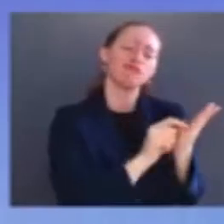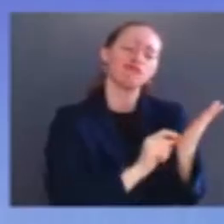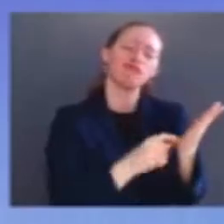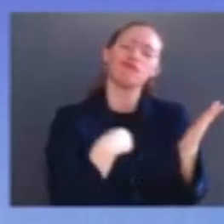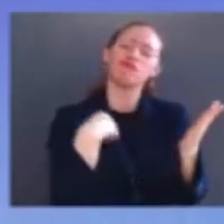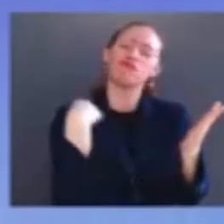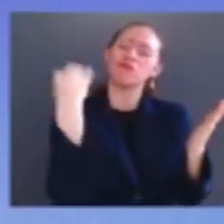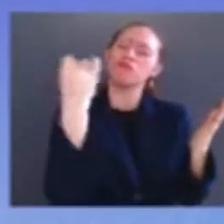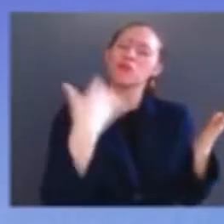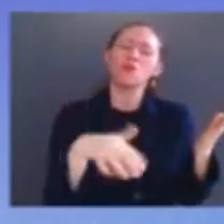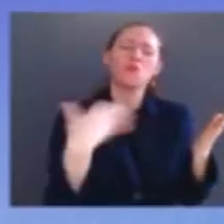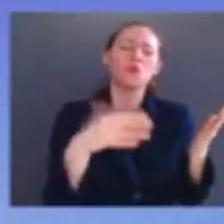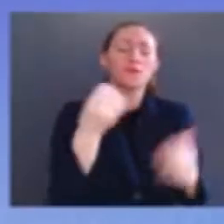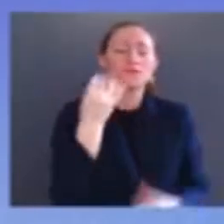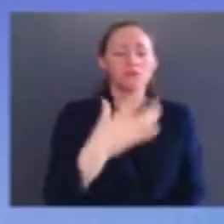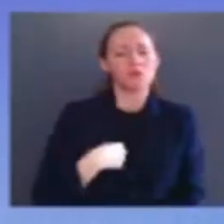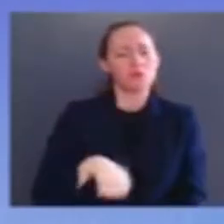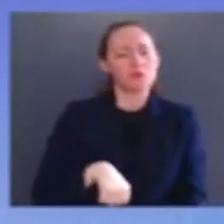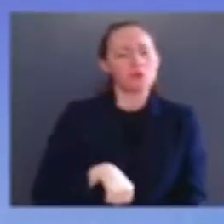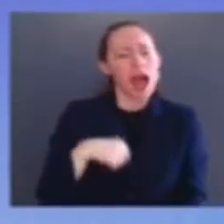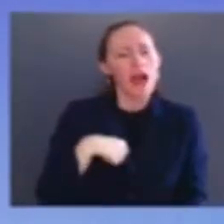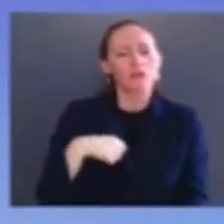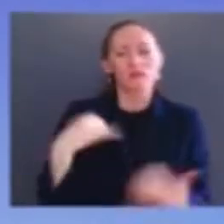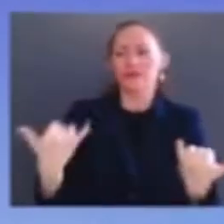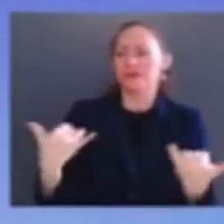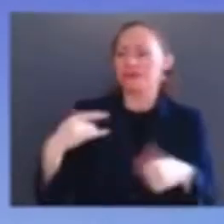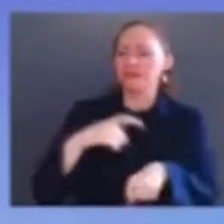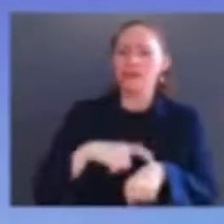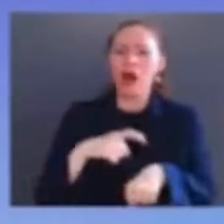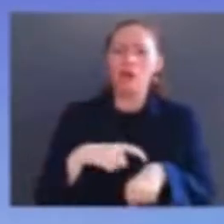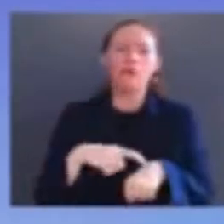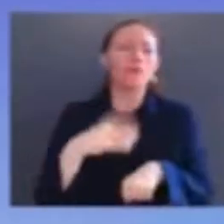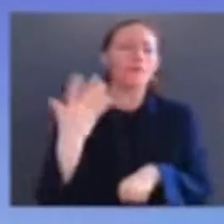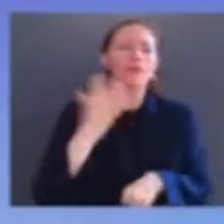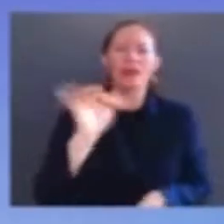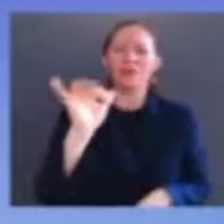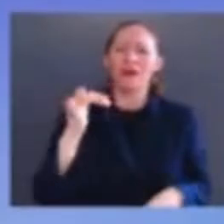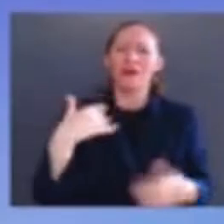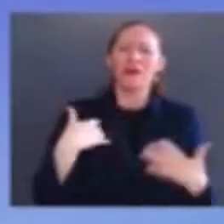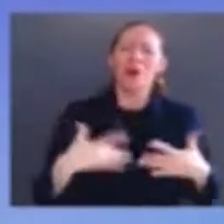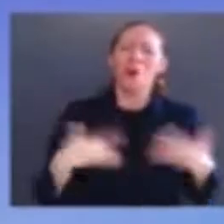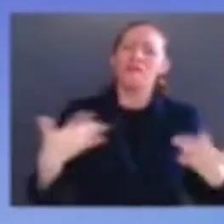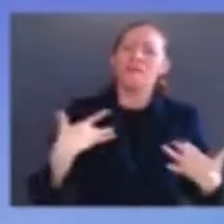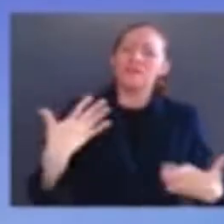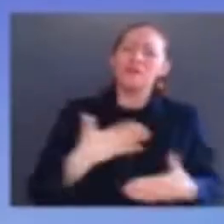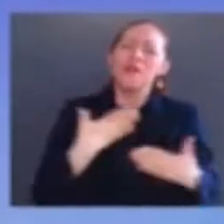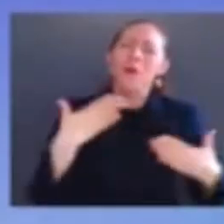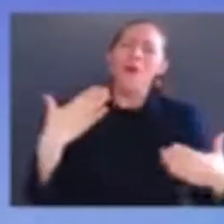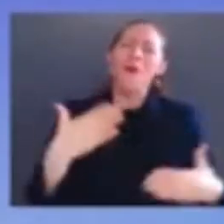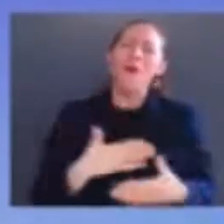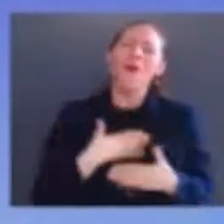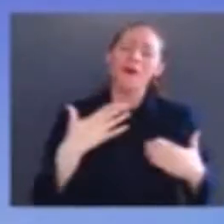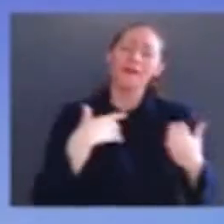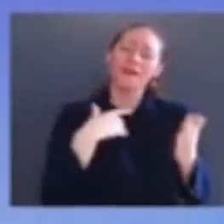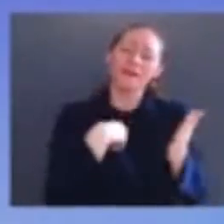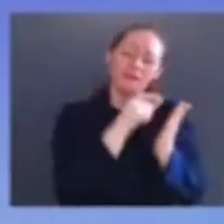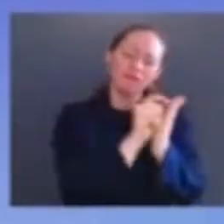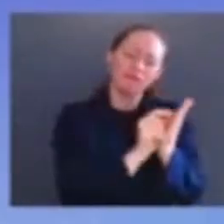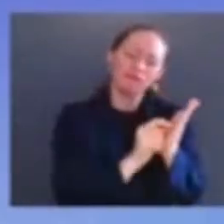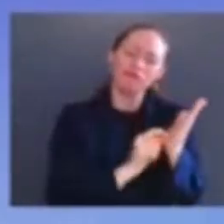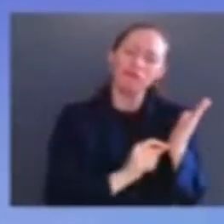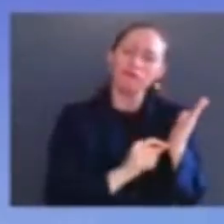and joy and about what this moment means for our nation and for her future